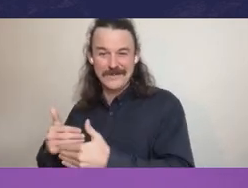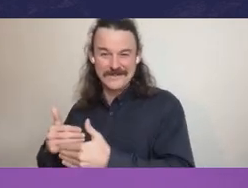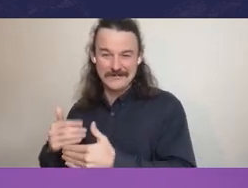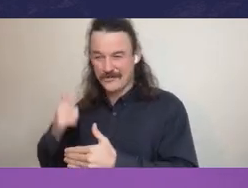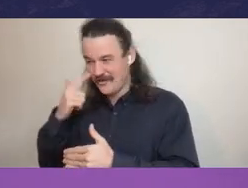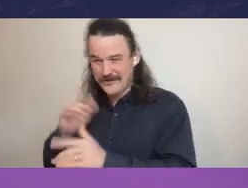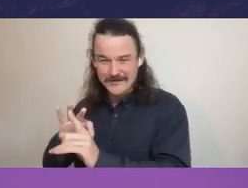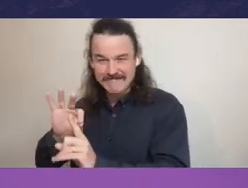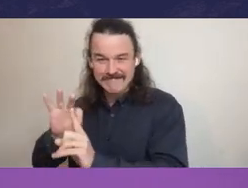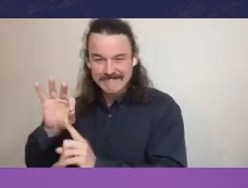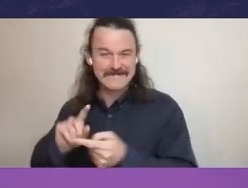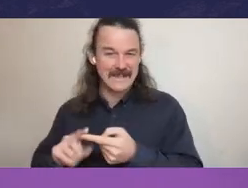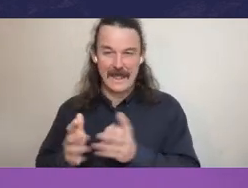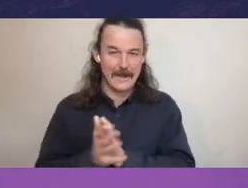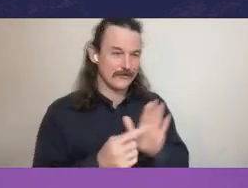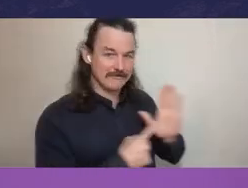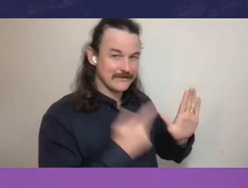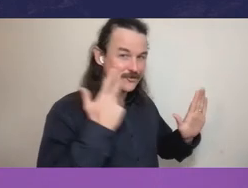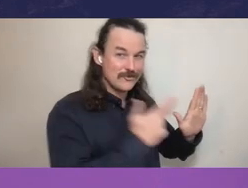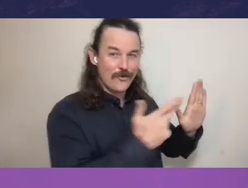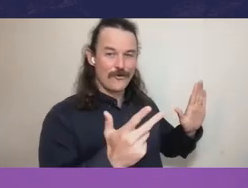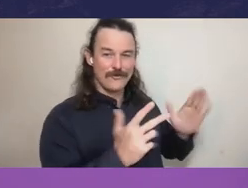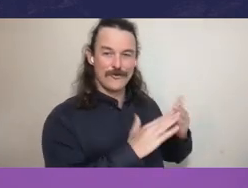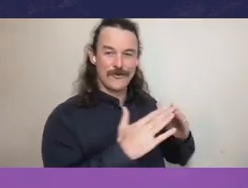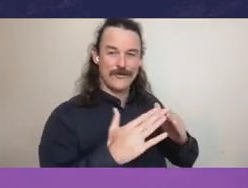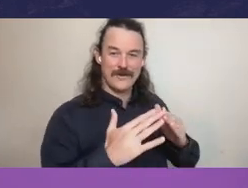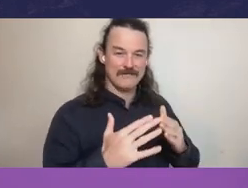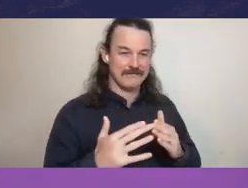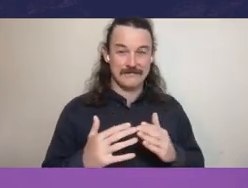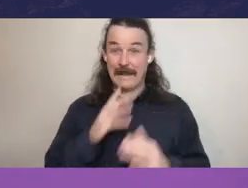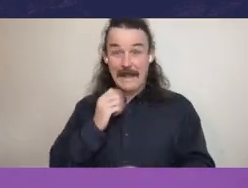I find that the reporting by government on its performance